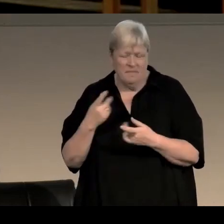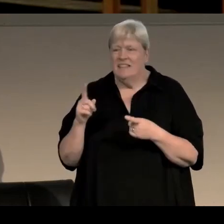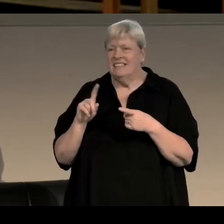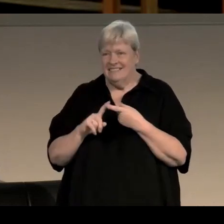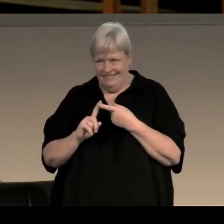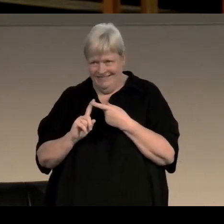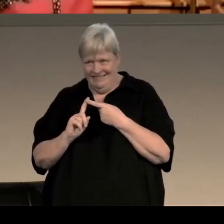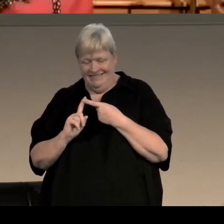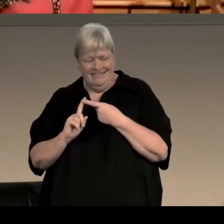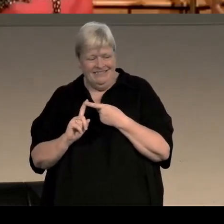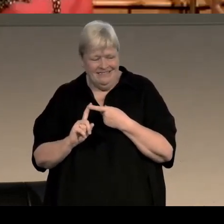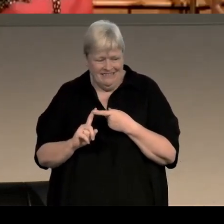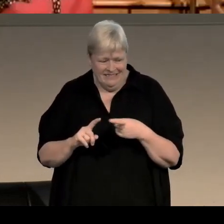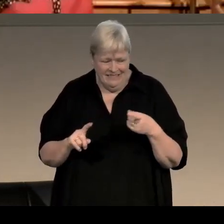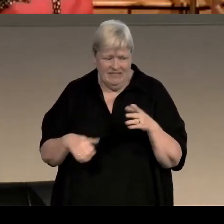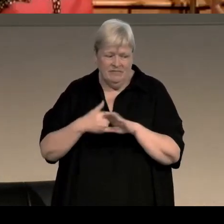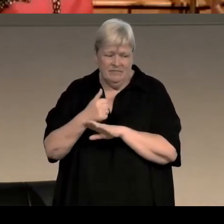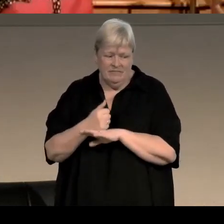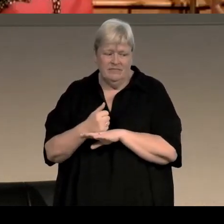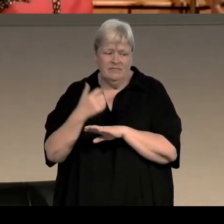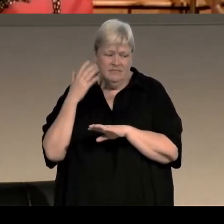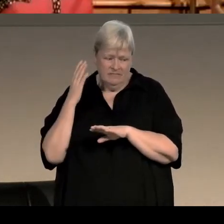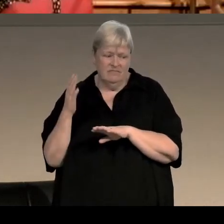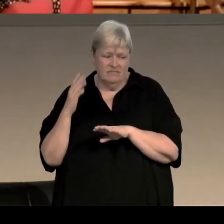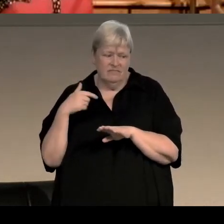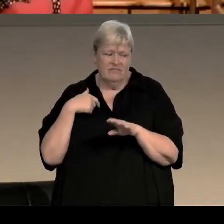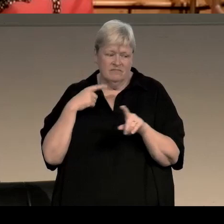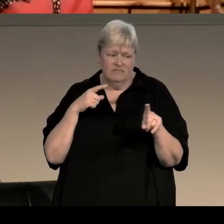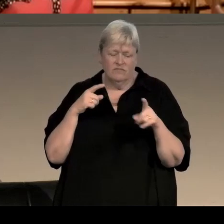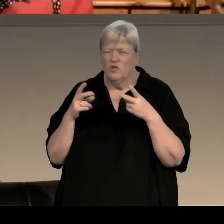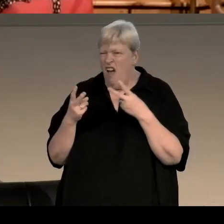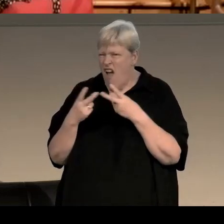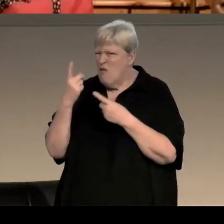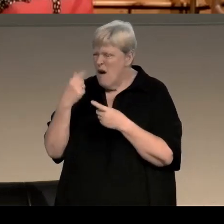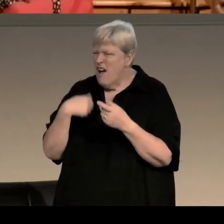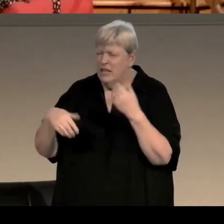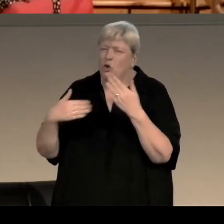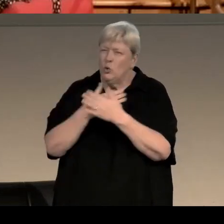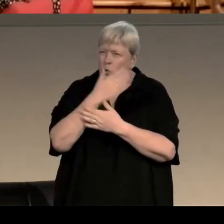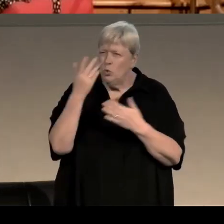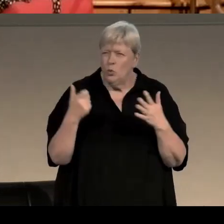Well I am at some point gonna have to squeeze a Karen Pirie in there because I've got a great idea for a new Karen Pirie but